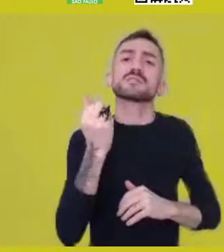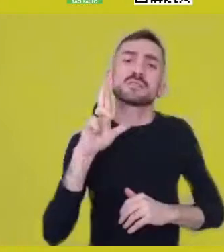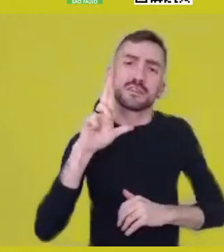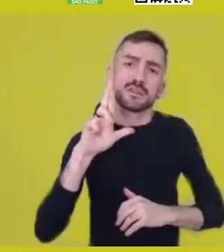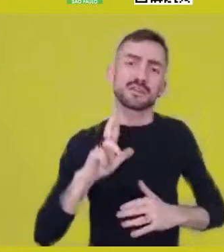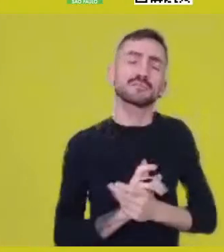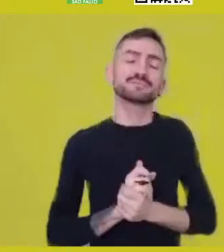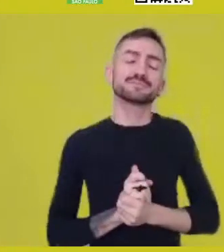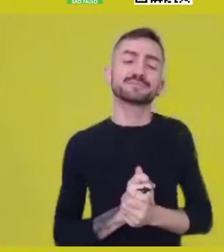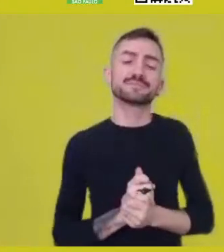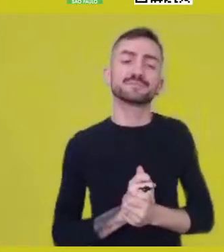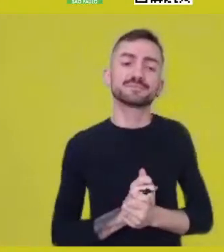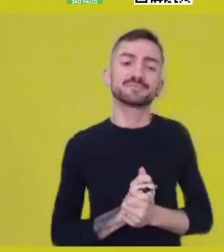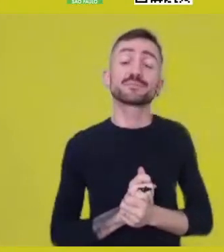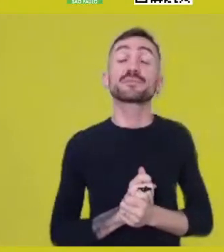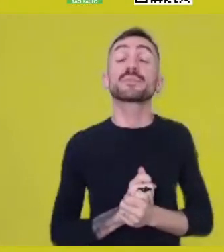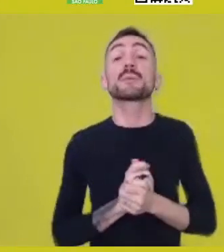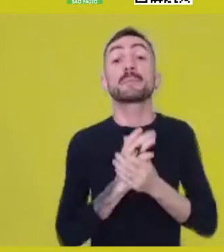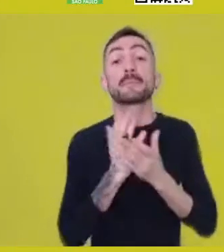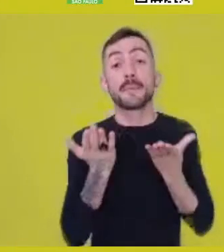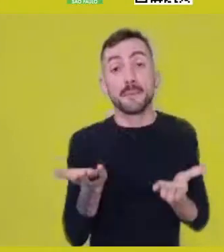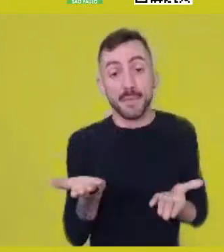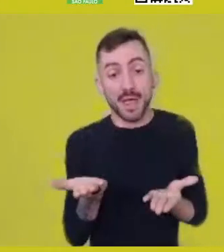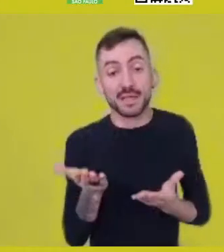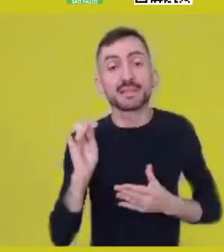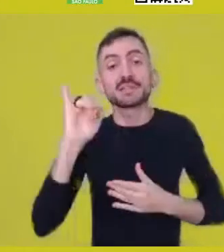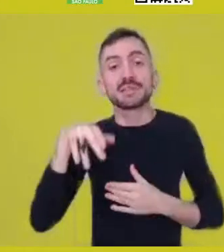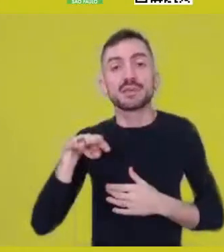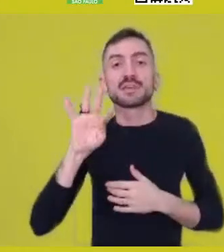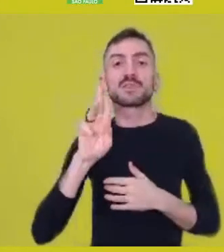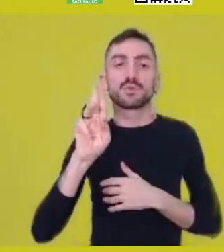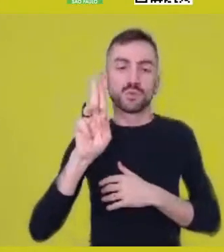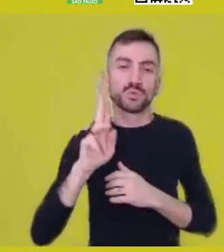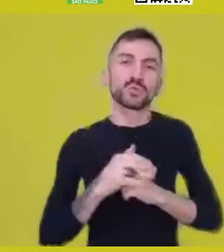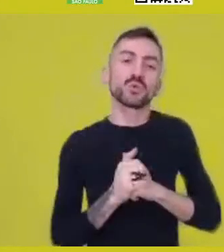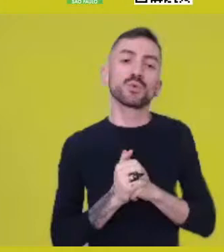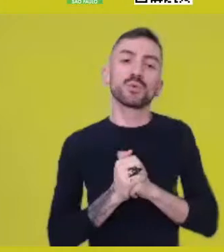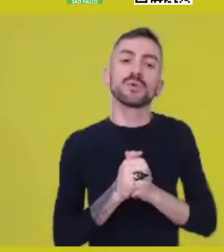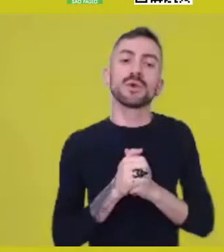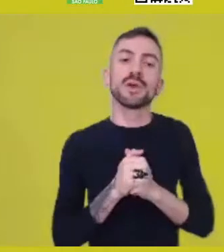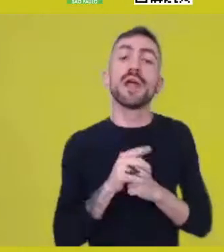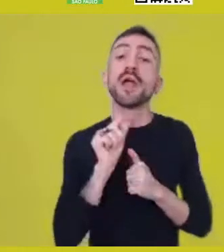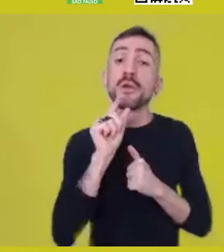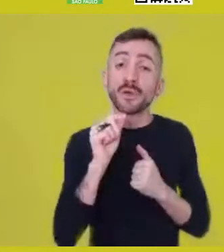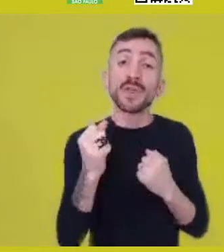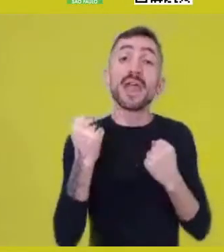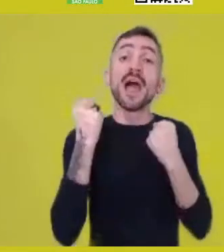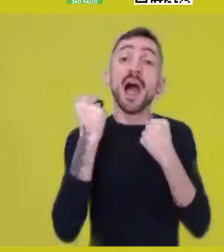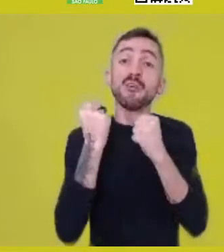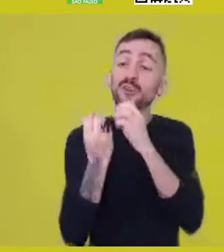But to a great extent, this -ntu is the ontological autonomous force,